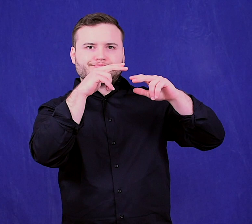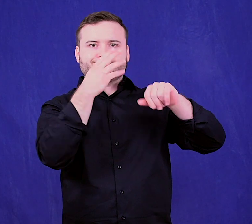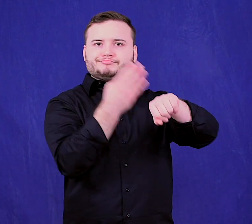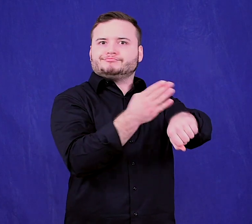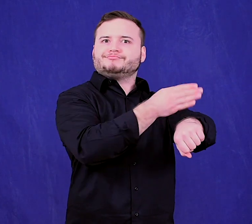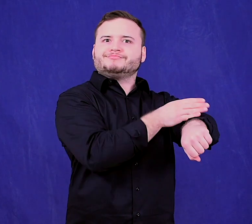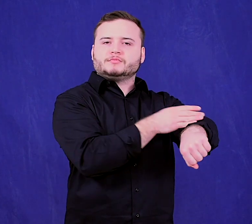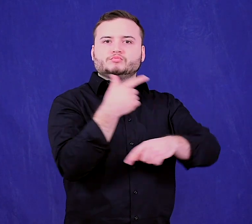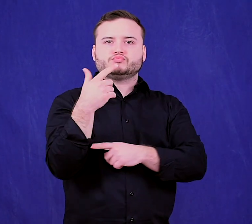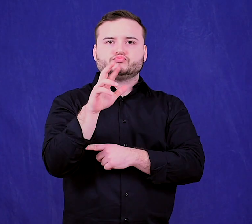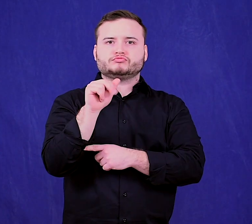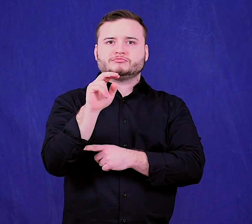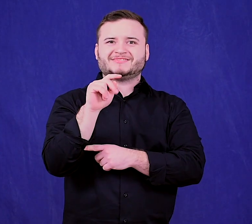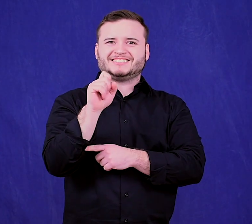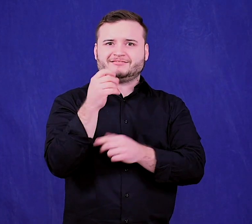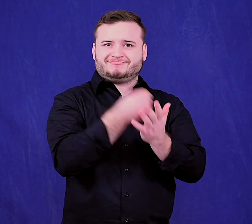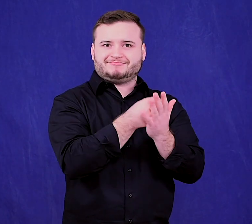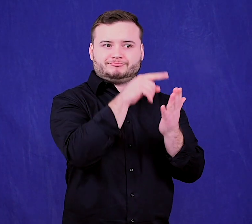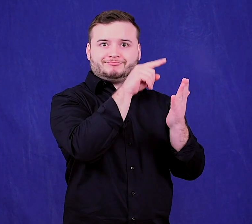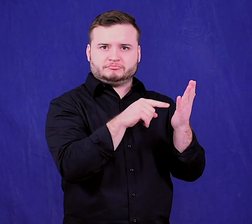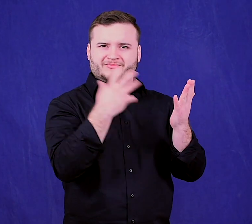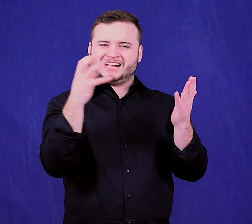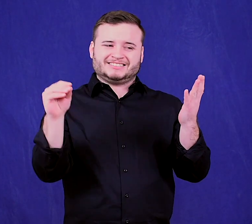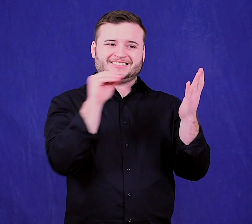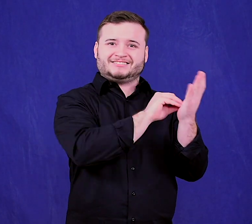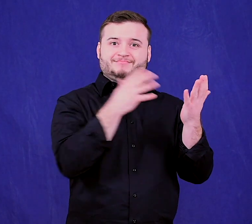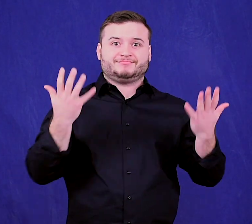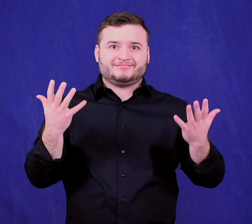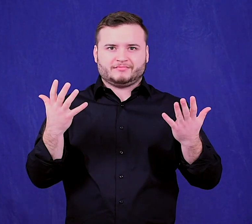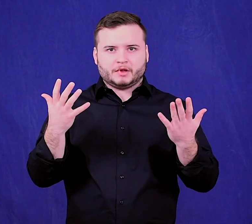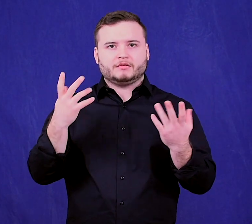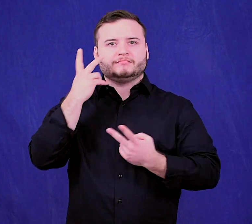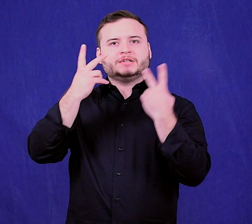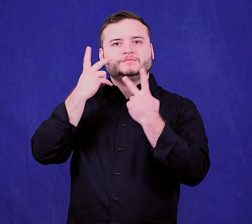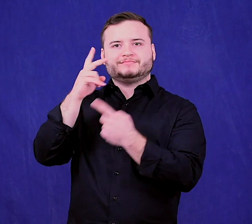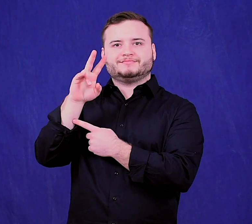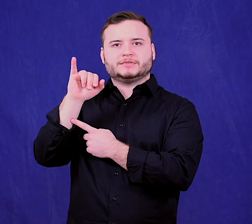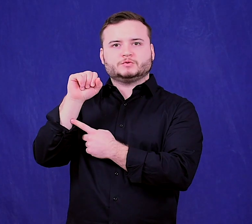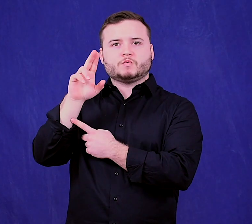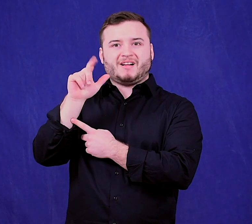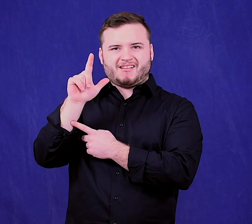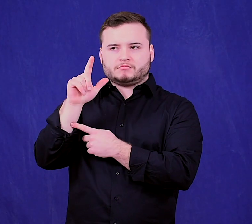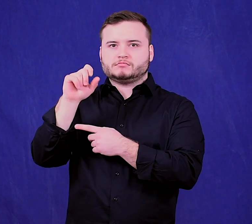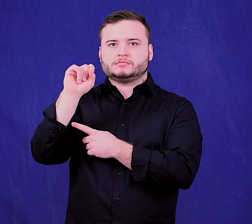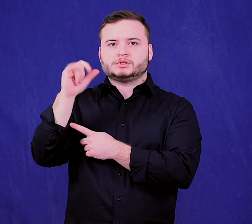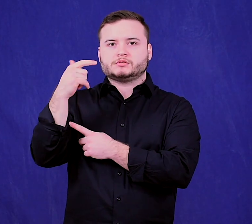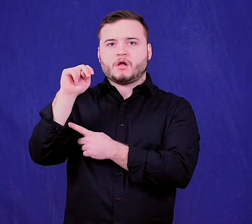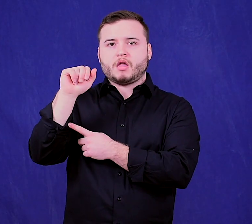improvements grants.